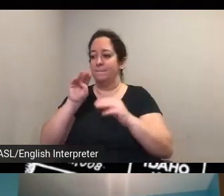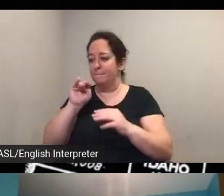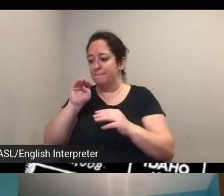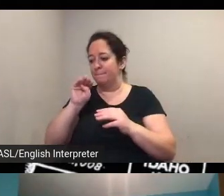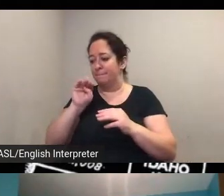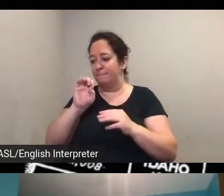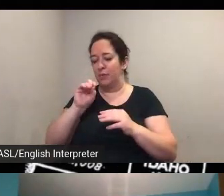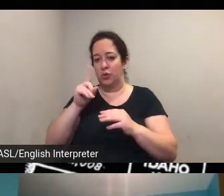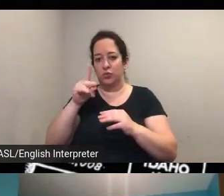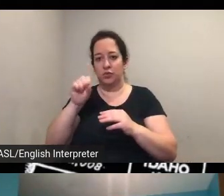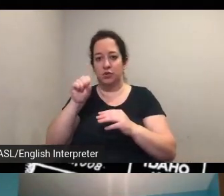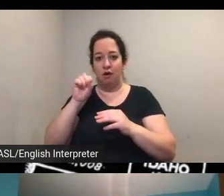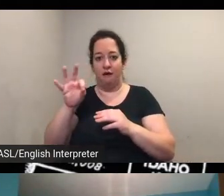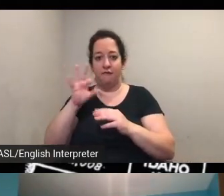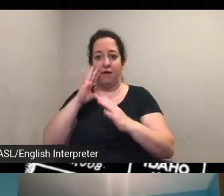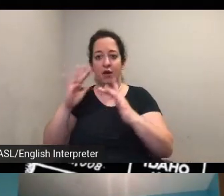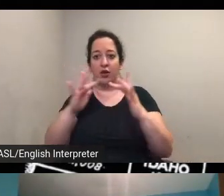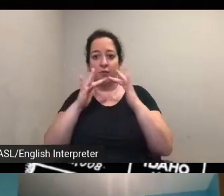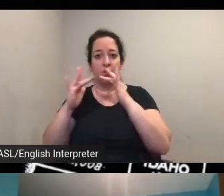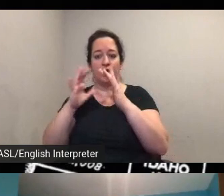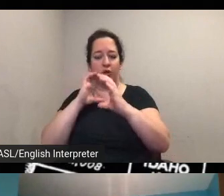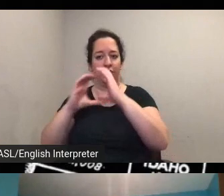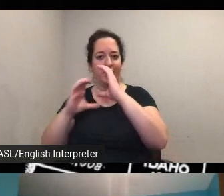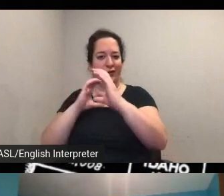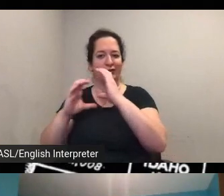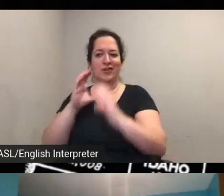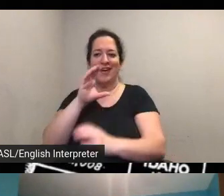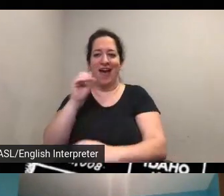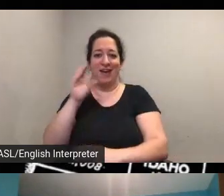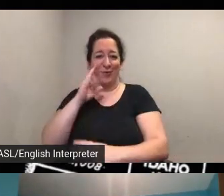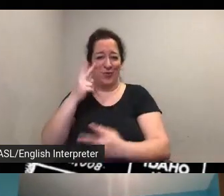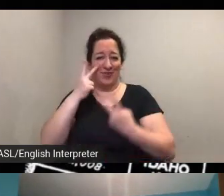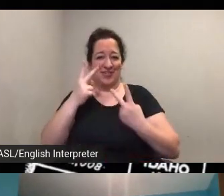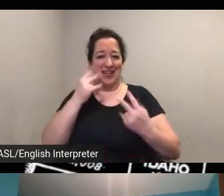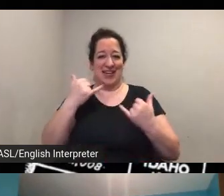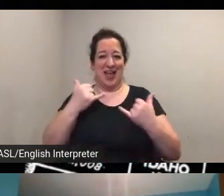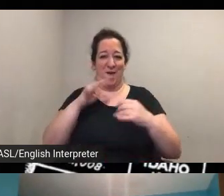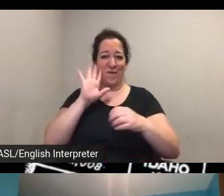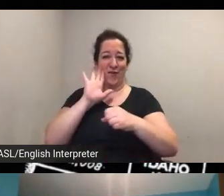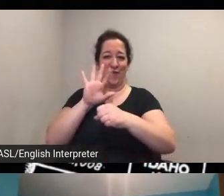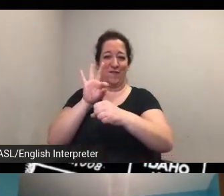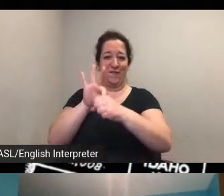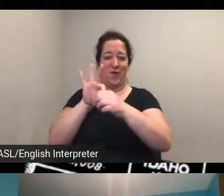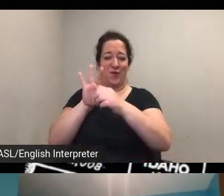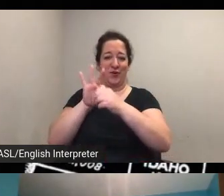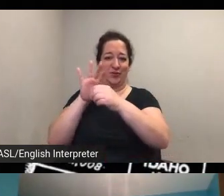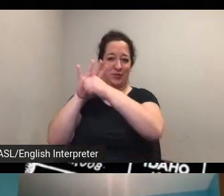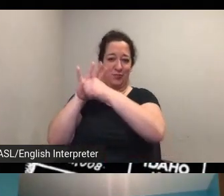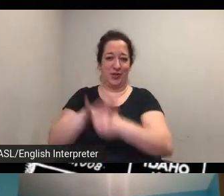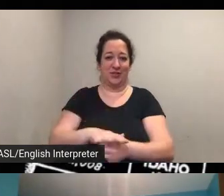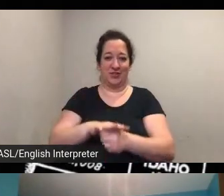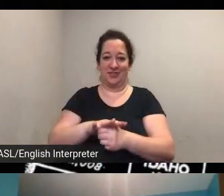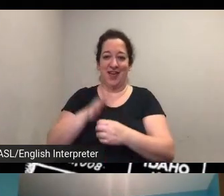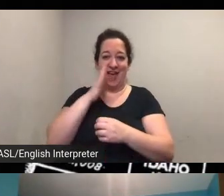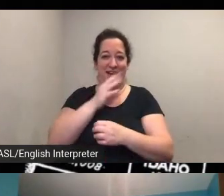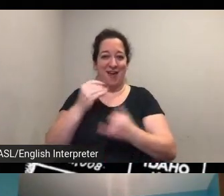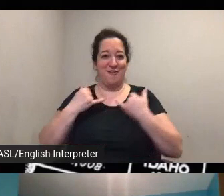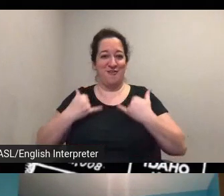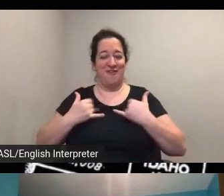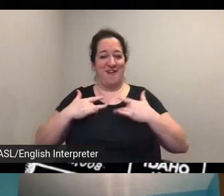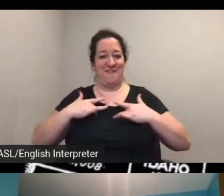service and voter suppression today you know yeah yeah current events man